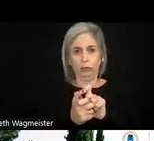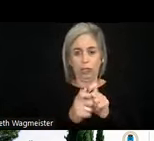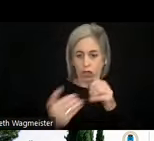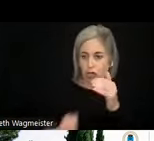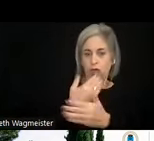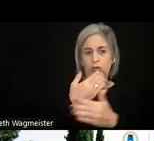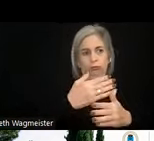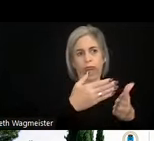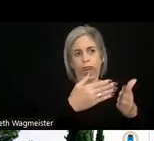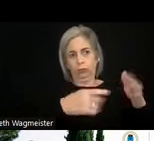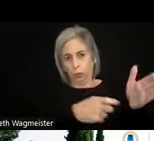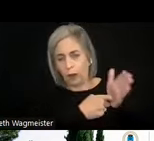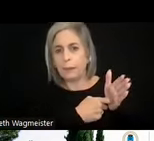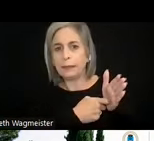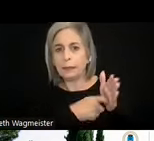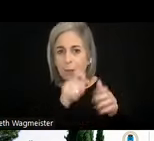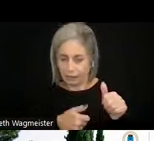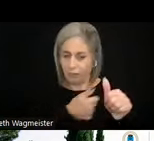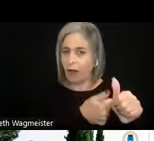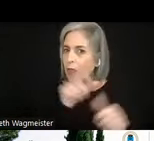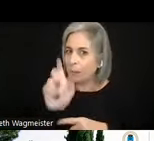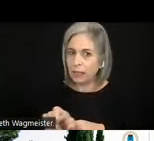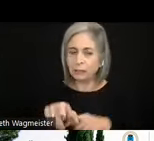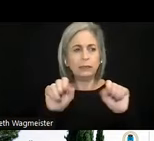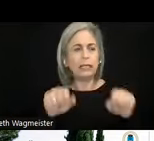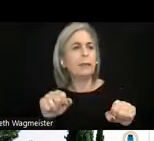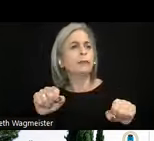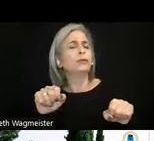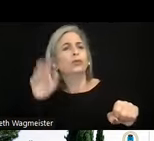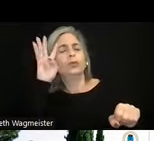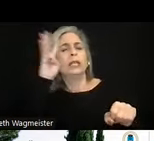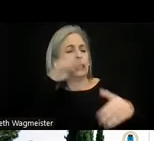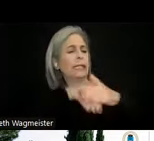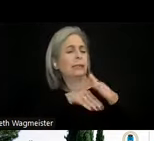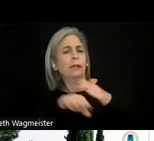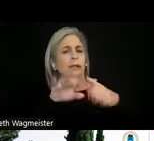related to being able to create accessible content to convert accessibility information